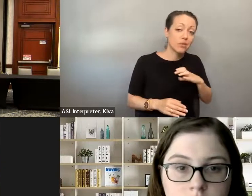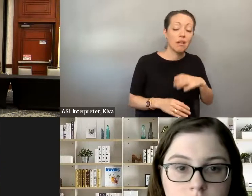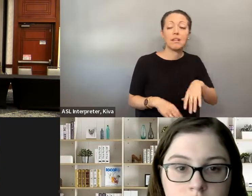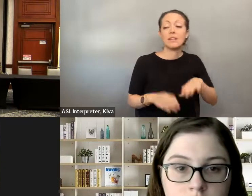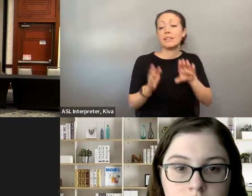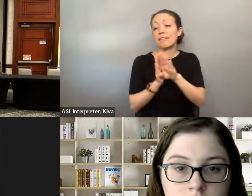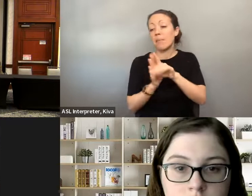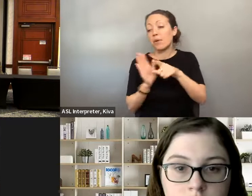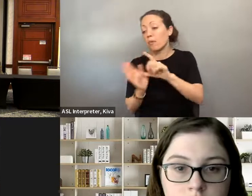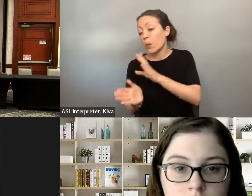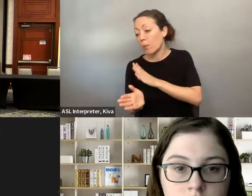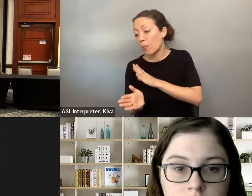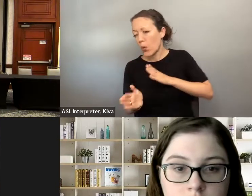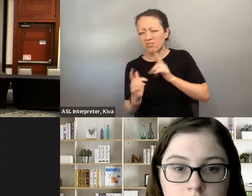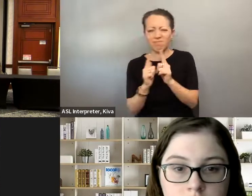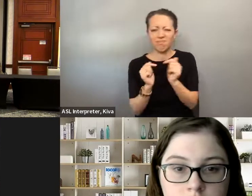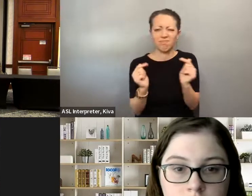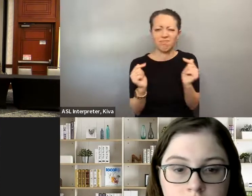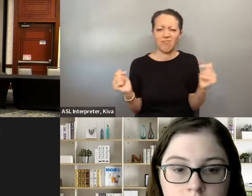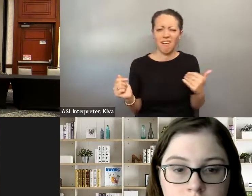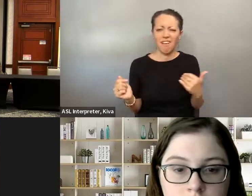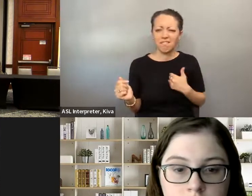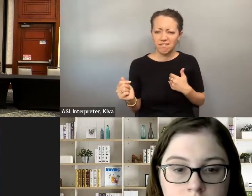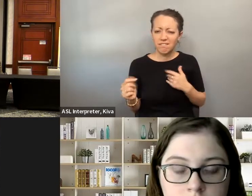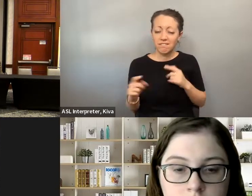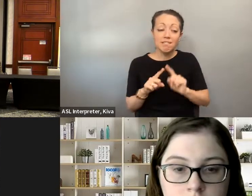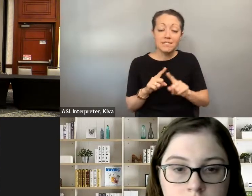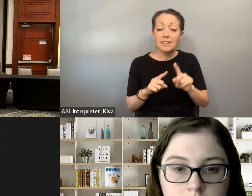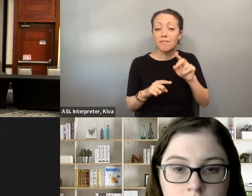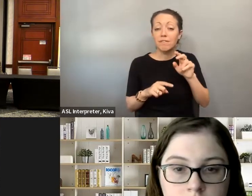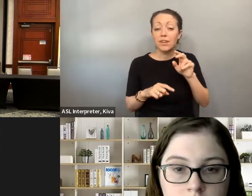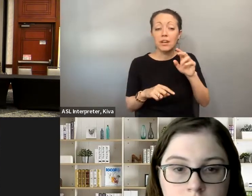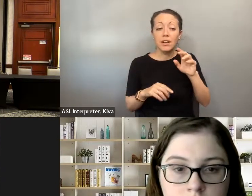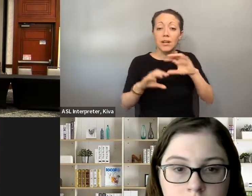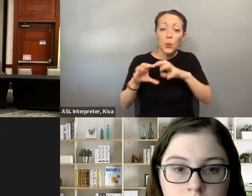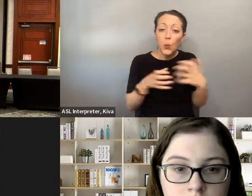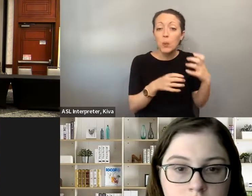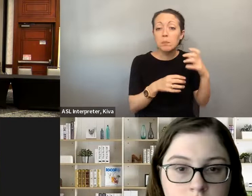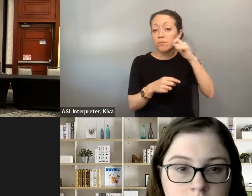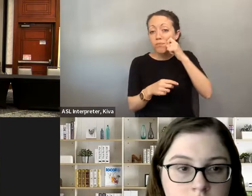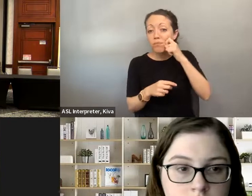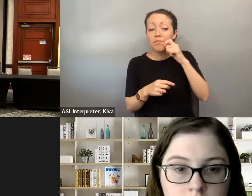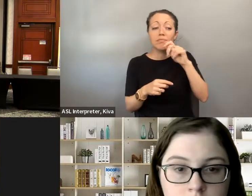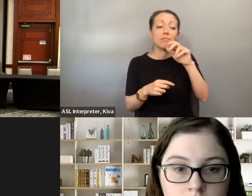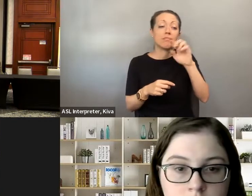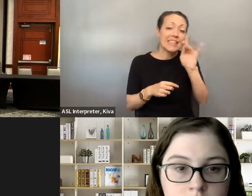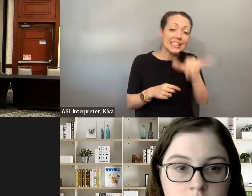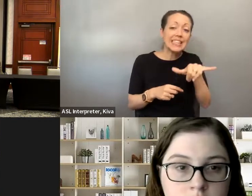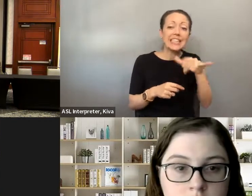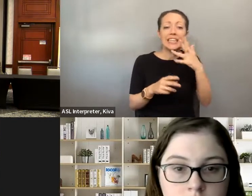Jacksonville we have different boards that are based on, you know, like we have the disability council, we have Board. We have development room viewboards, all different types of things. the Hispanic board. We have development review boards, all